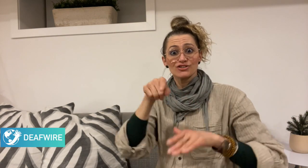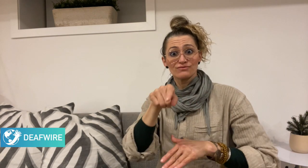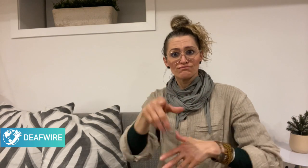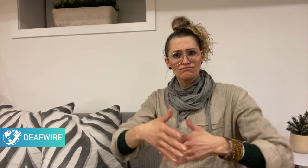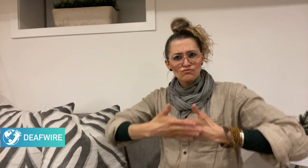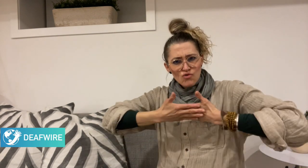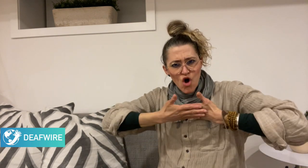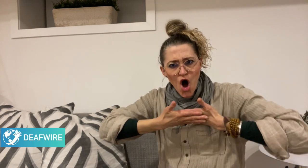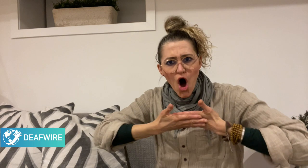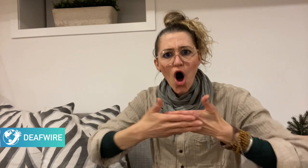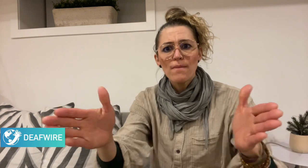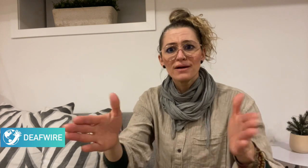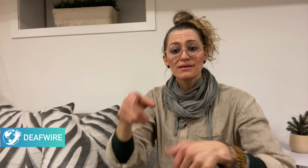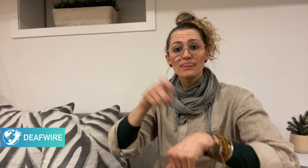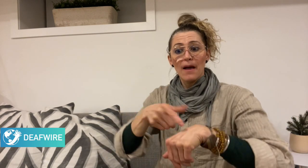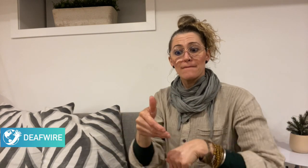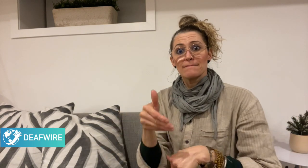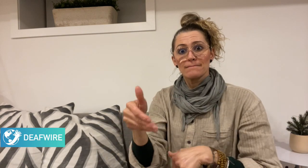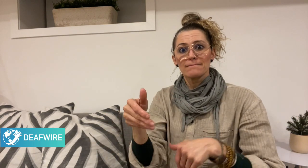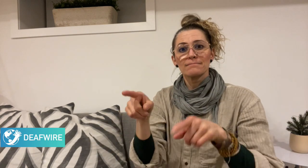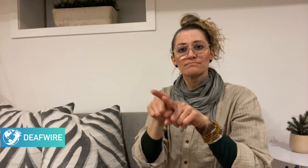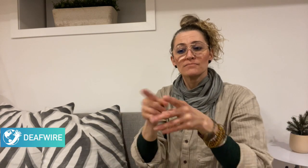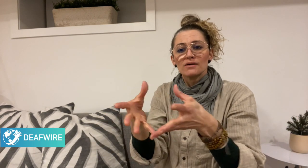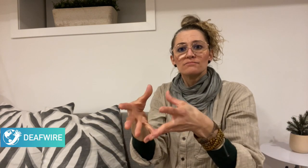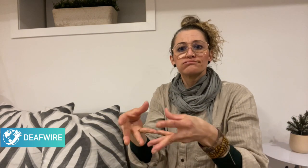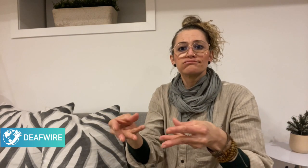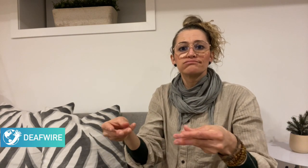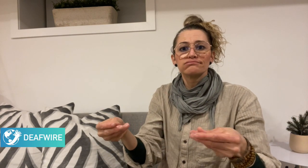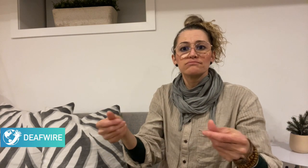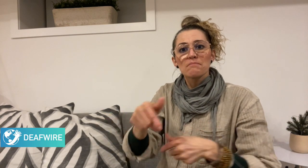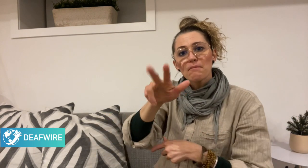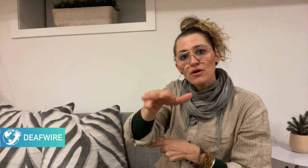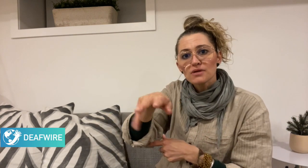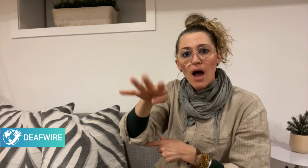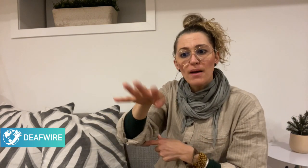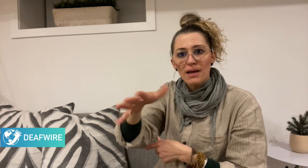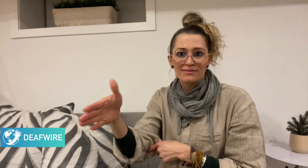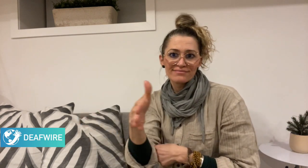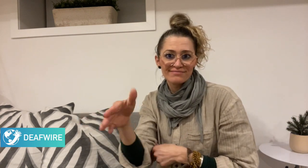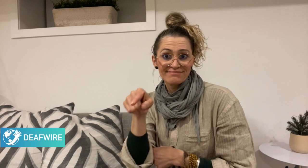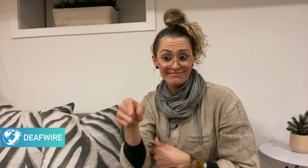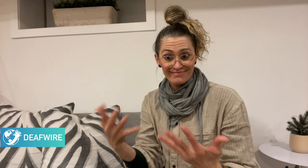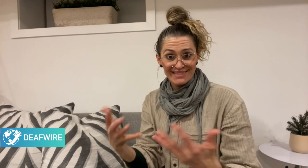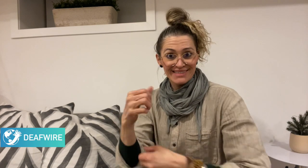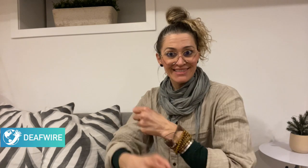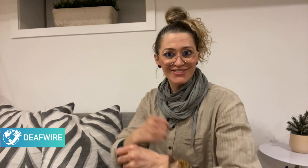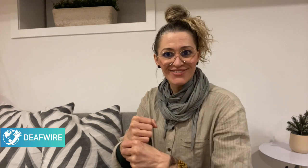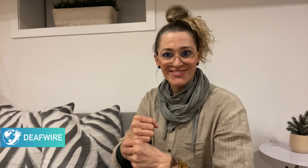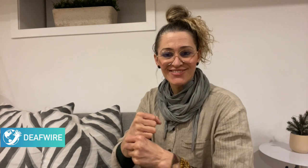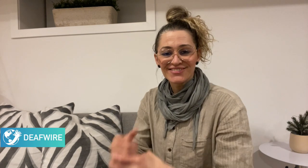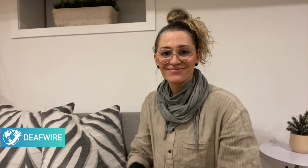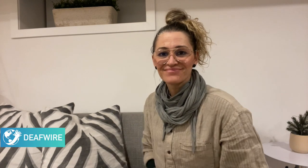the Deaf Village during spring this year.